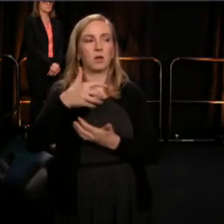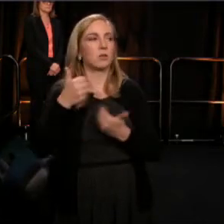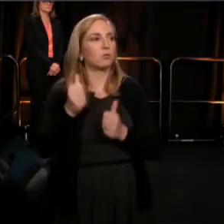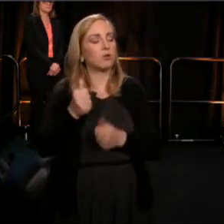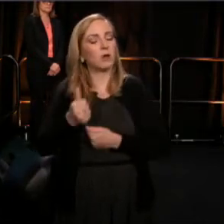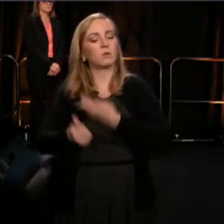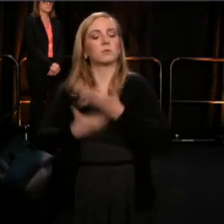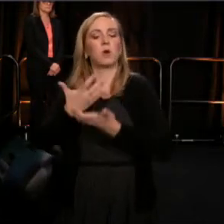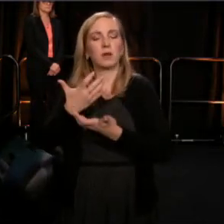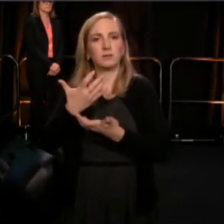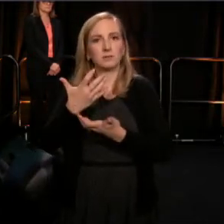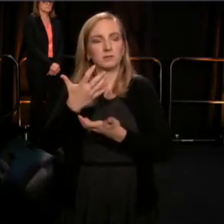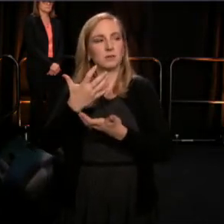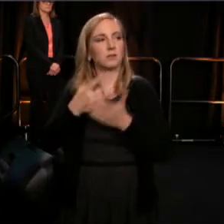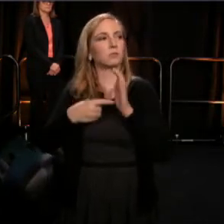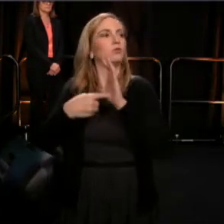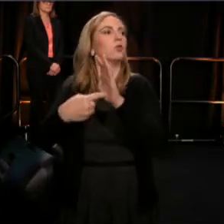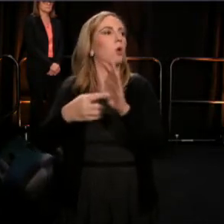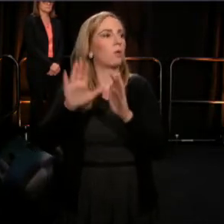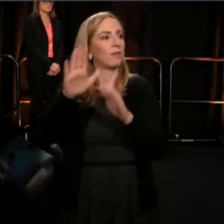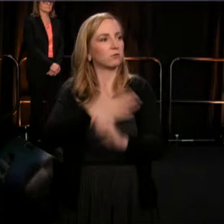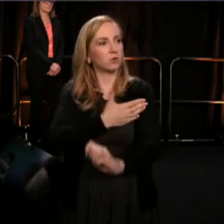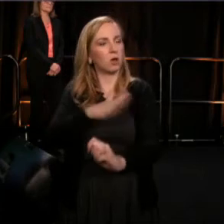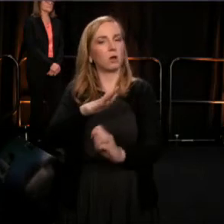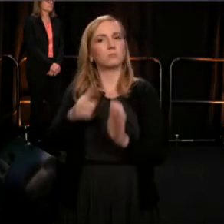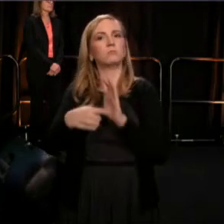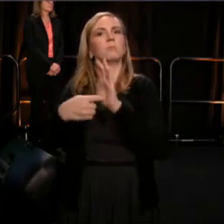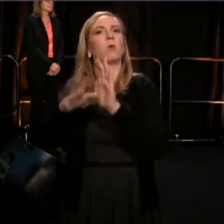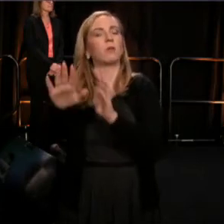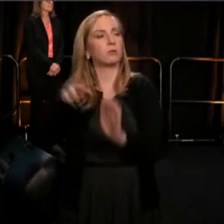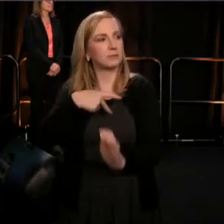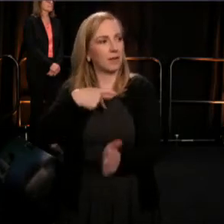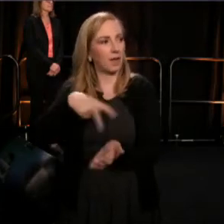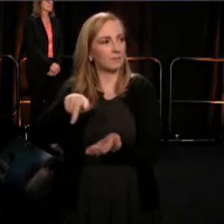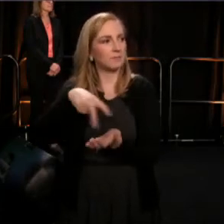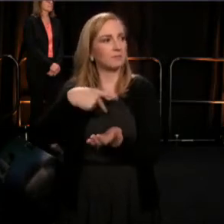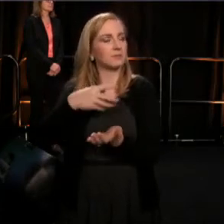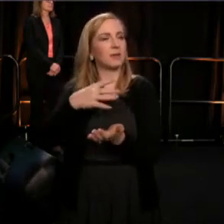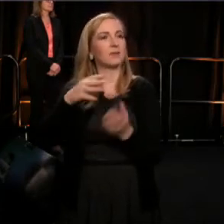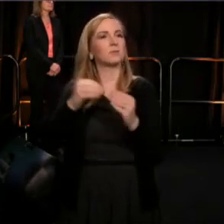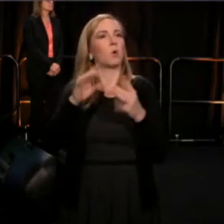in his song and dance, a world, in which he was the spiritual center.